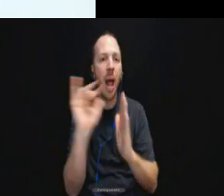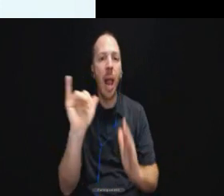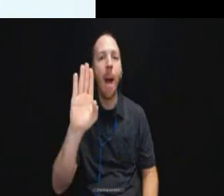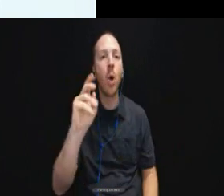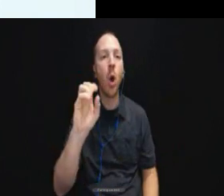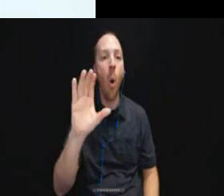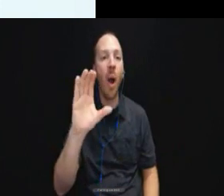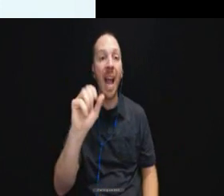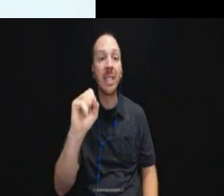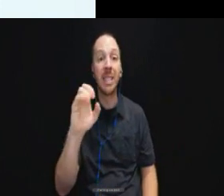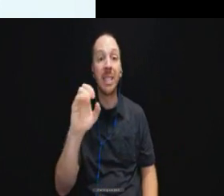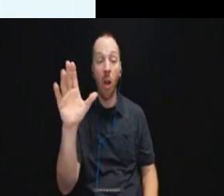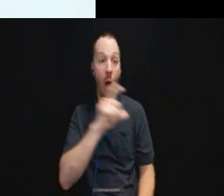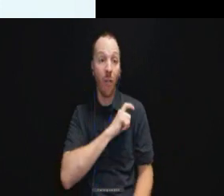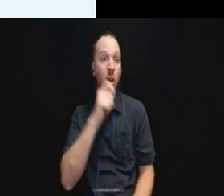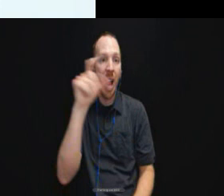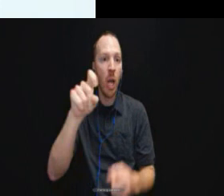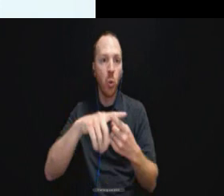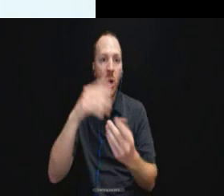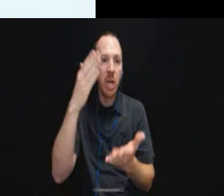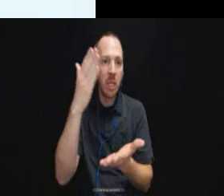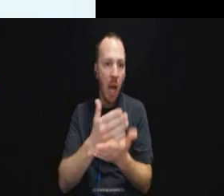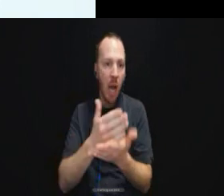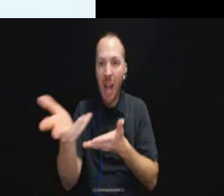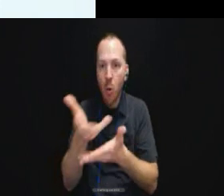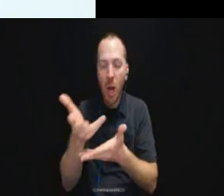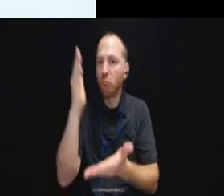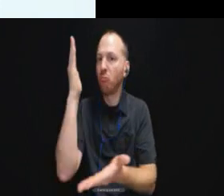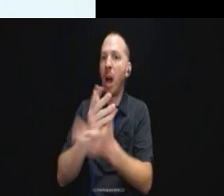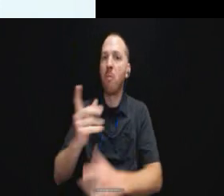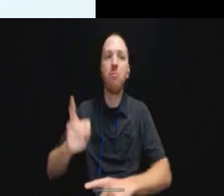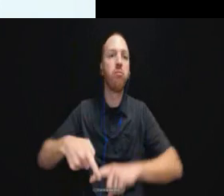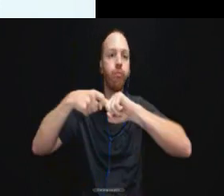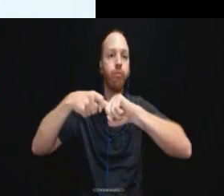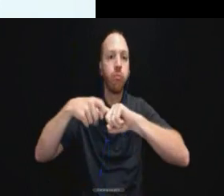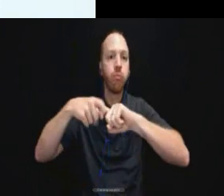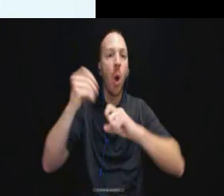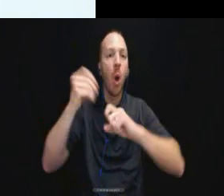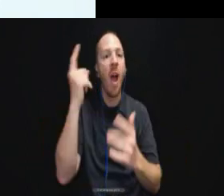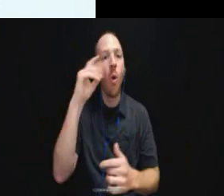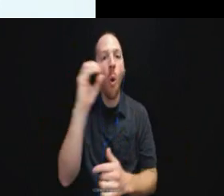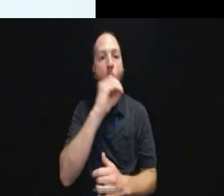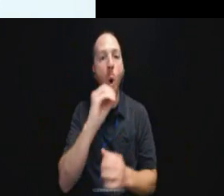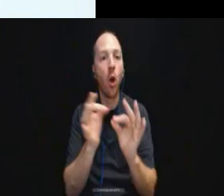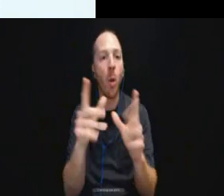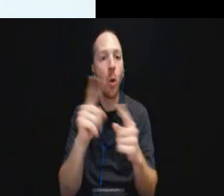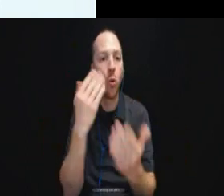The officer didn't need to stop the interaction all together and wait for the oral interpreter to arrive.